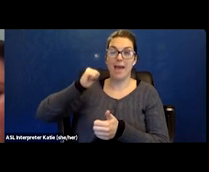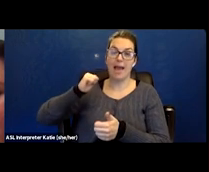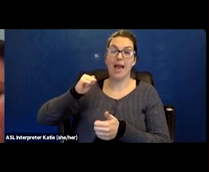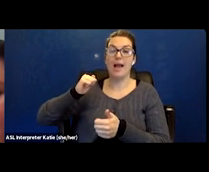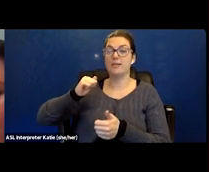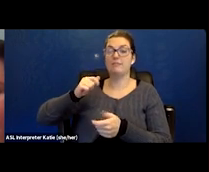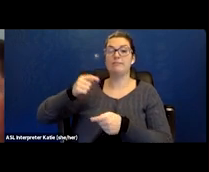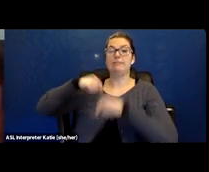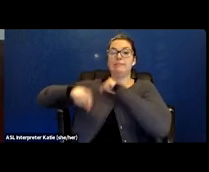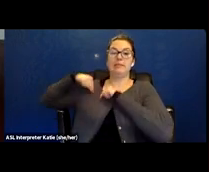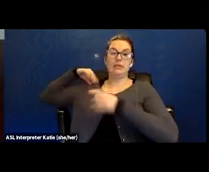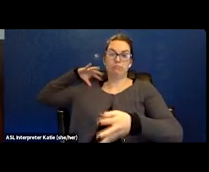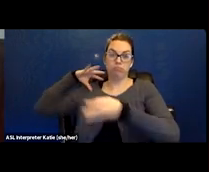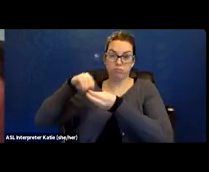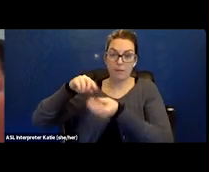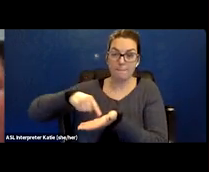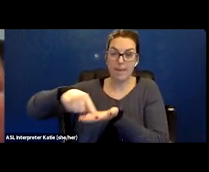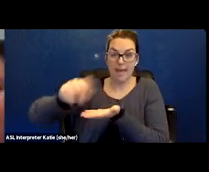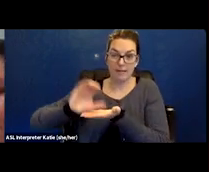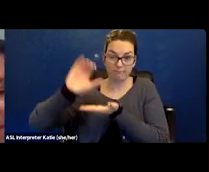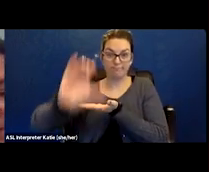So that's, that's a pretty huge thing too.